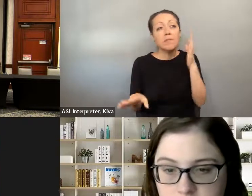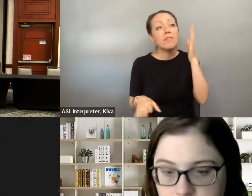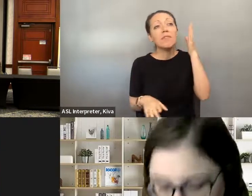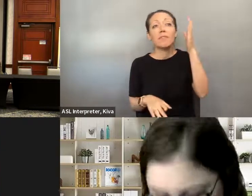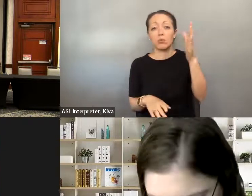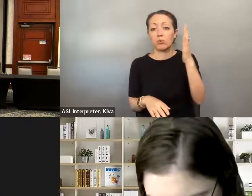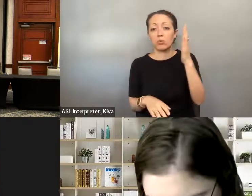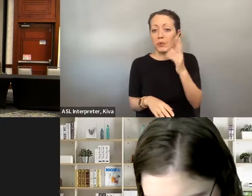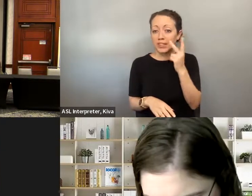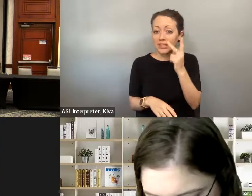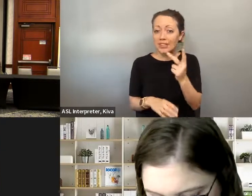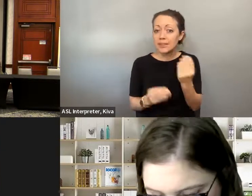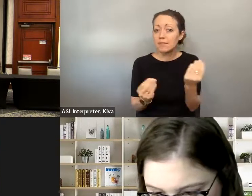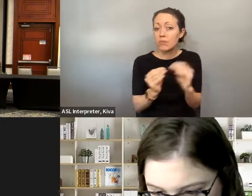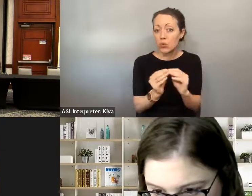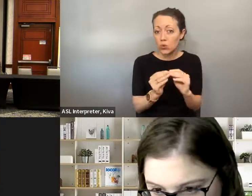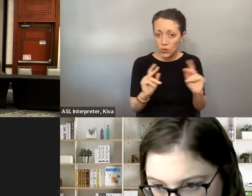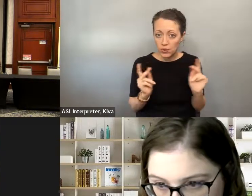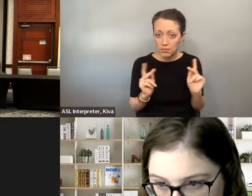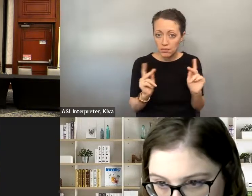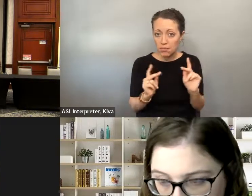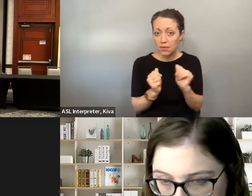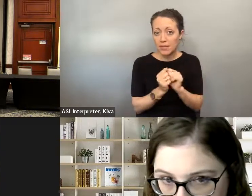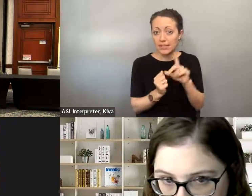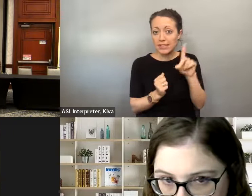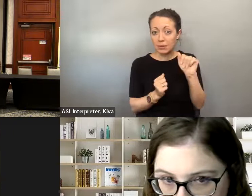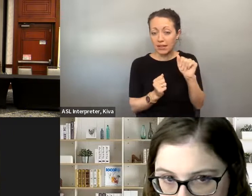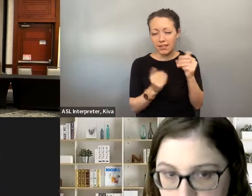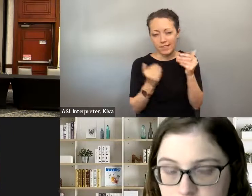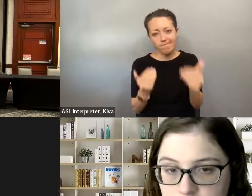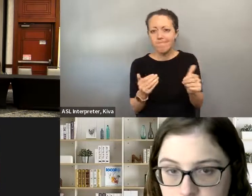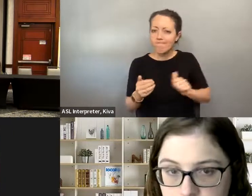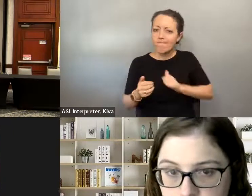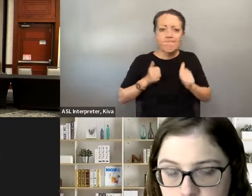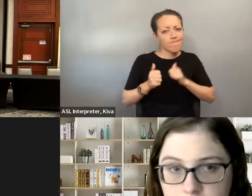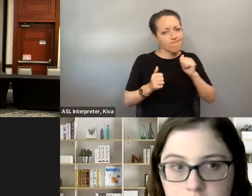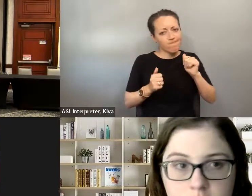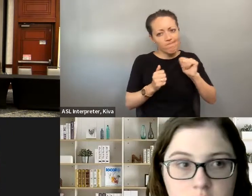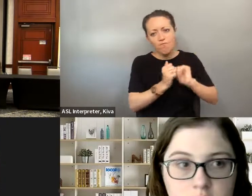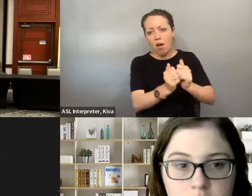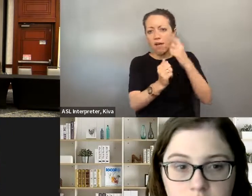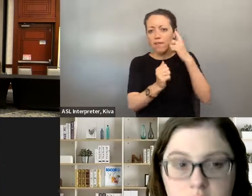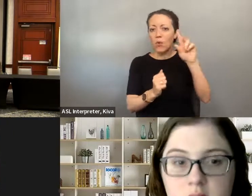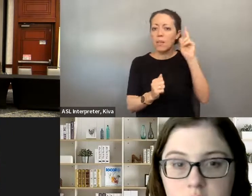Thank you so much. Wonderful work day you all do in in your areas, and I hope that we see future people with disabilities running for office.